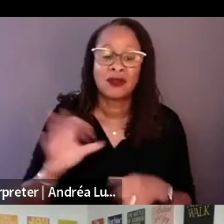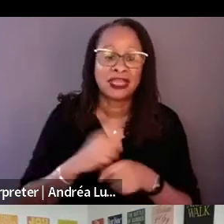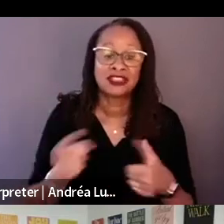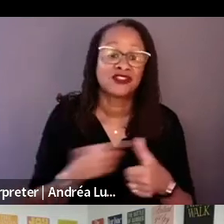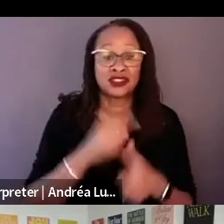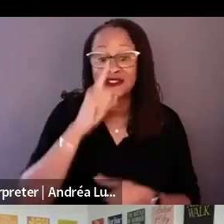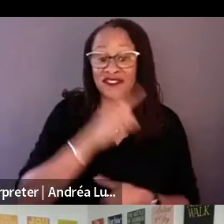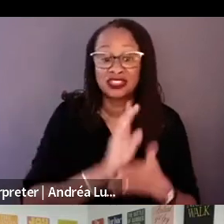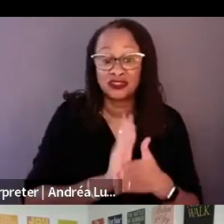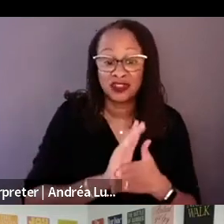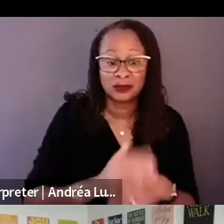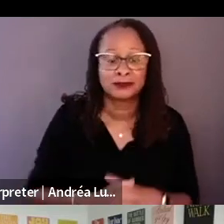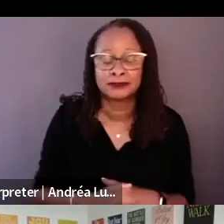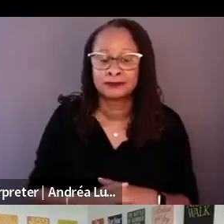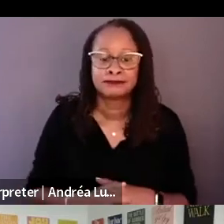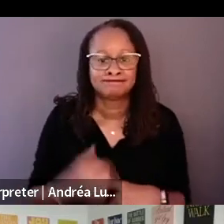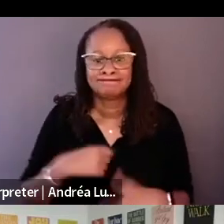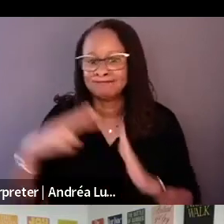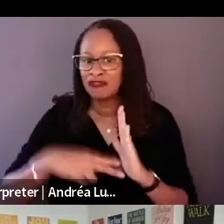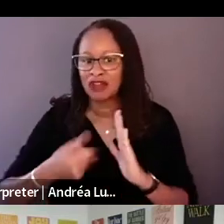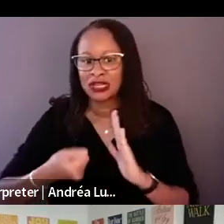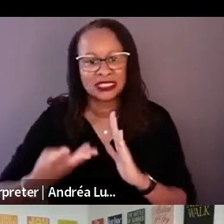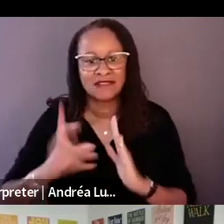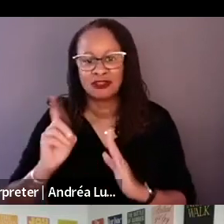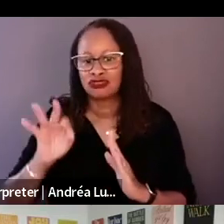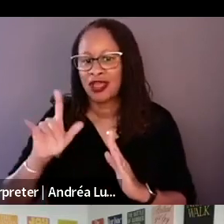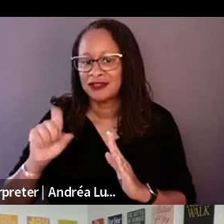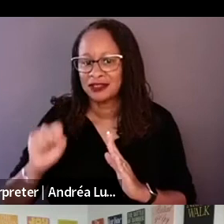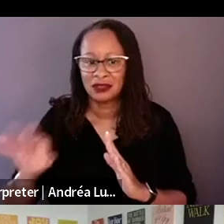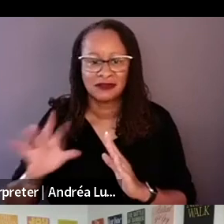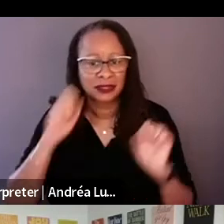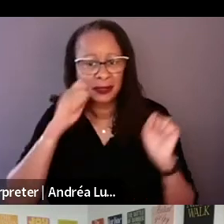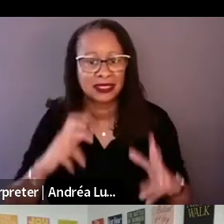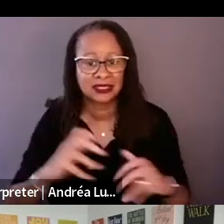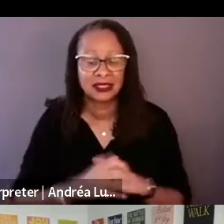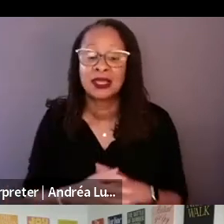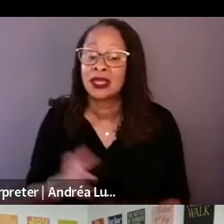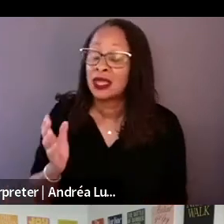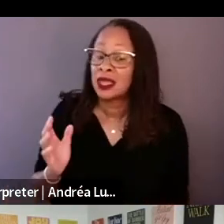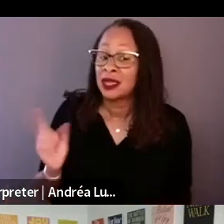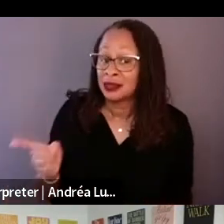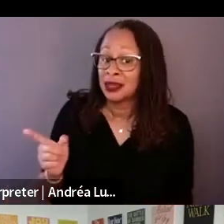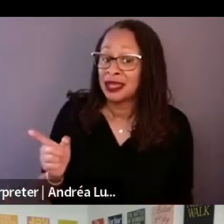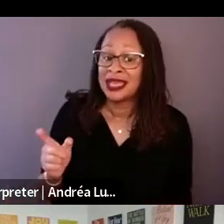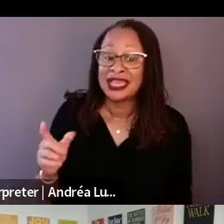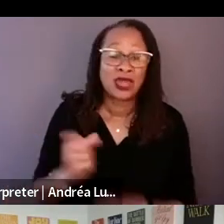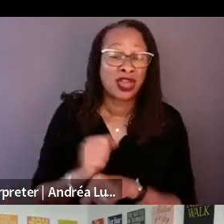amazing. He got on a long three hour zoom call with me and Aaron.